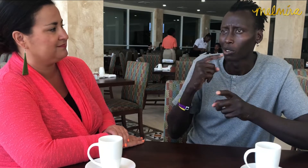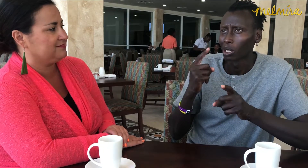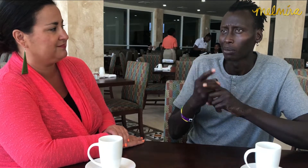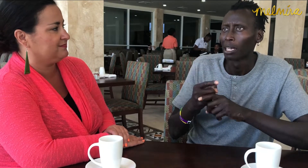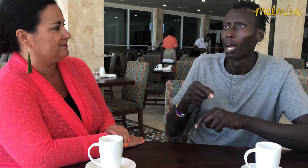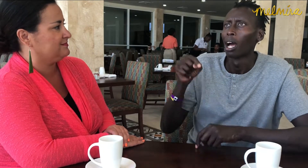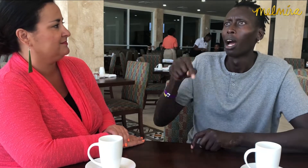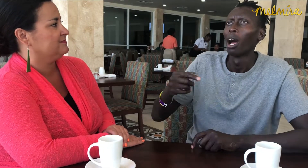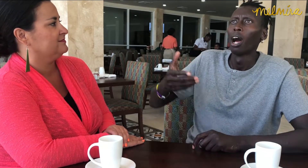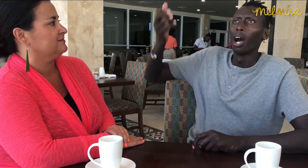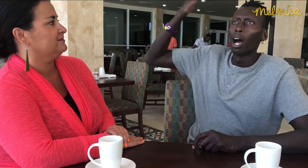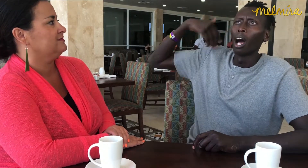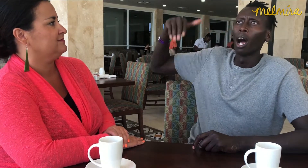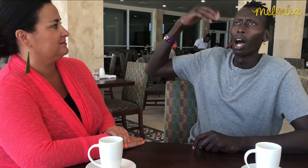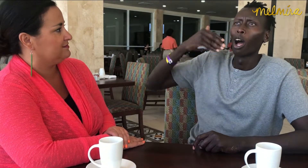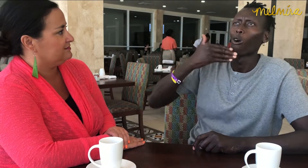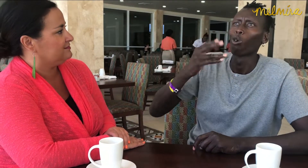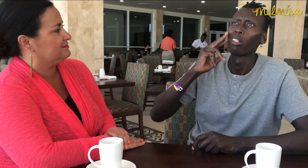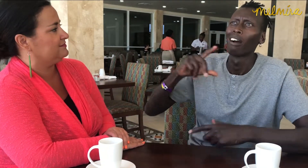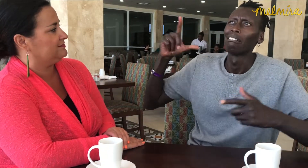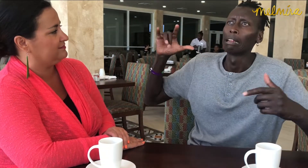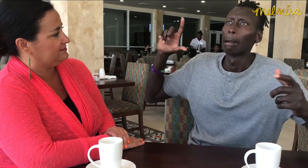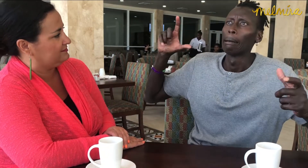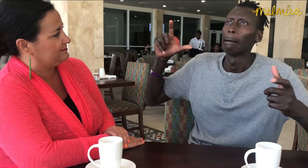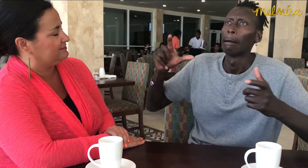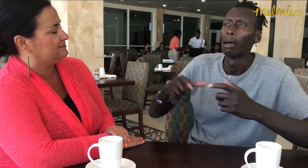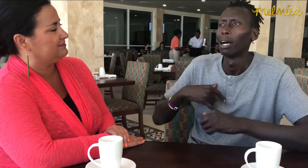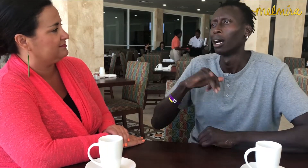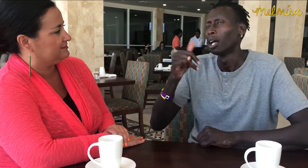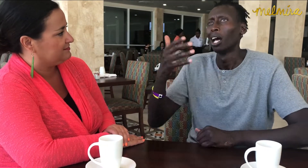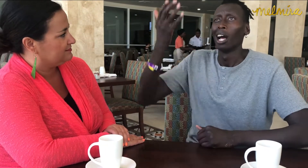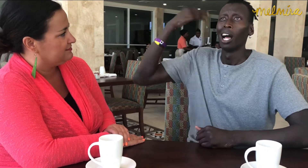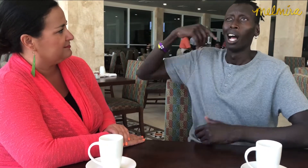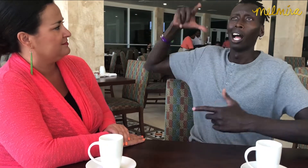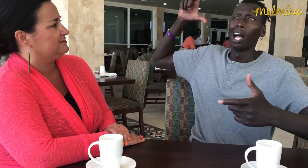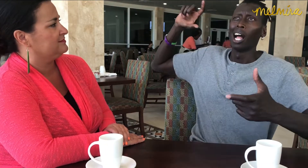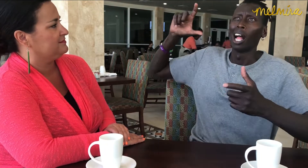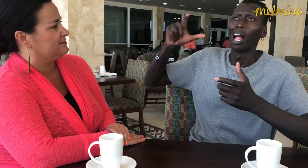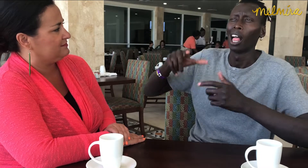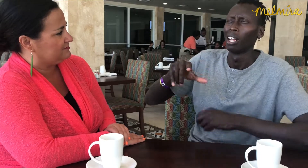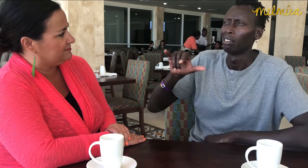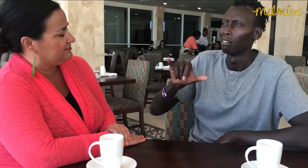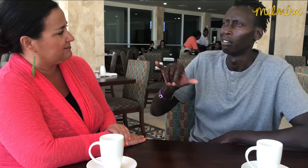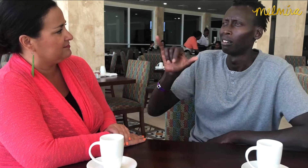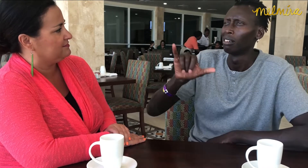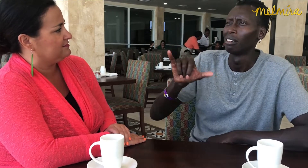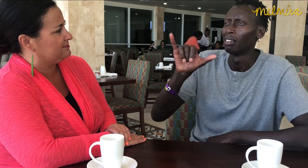Most people say there used to be a large deaf community here, but it's gotten smaller. They all say that.